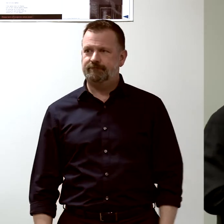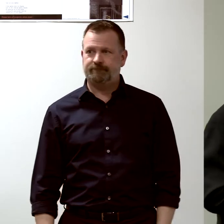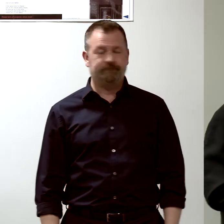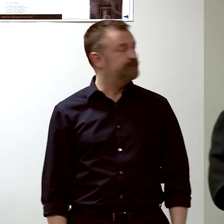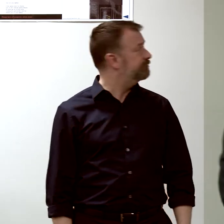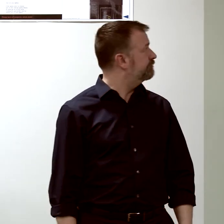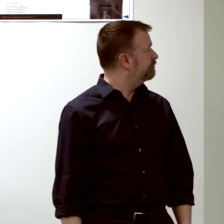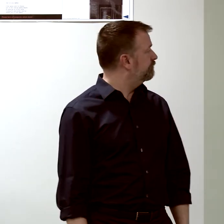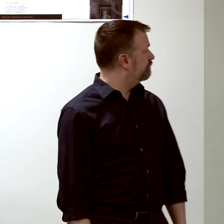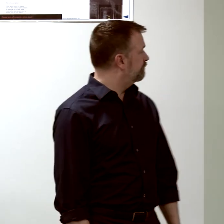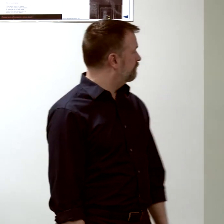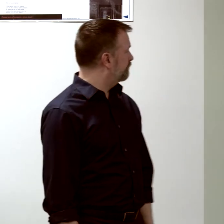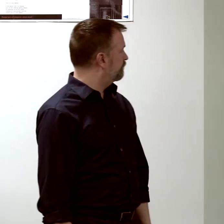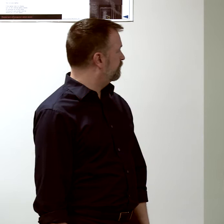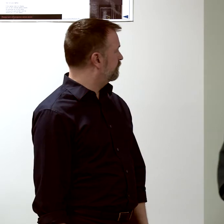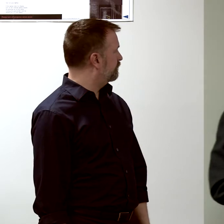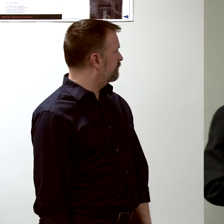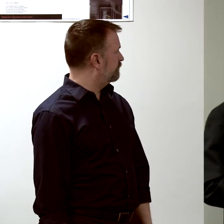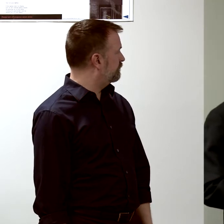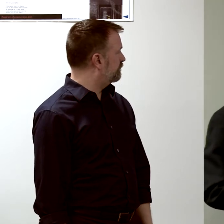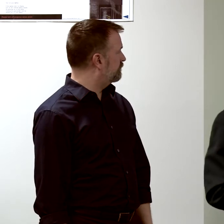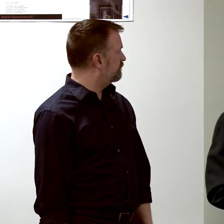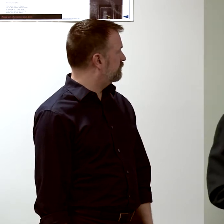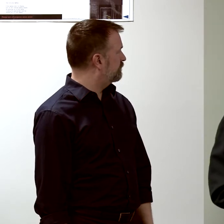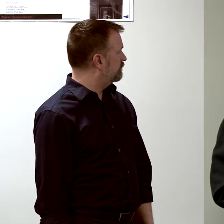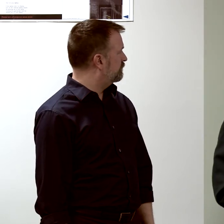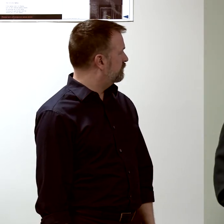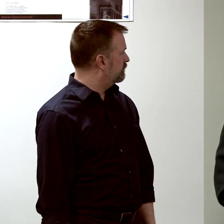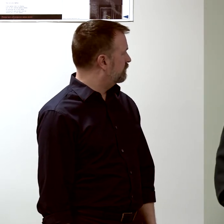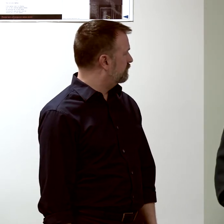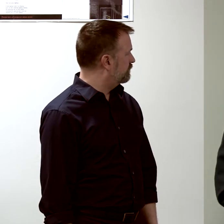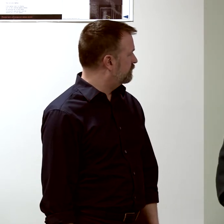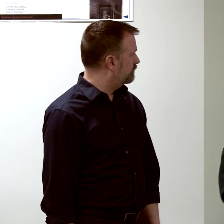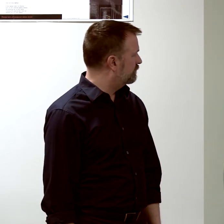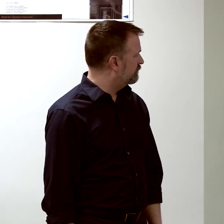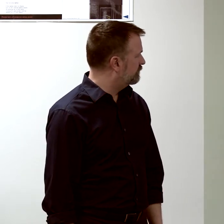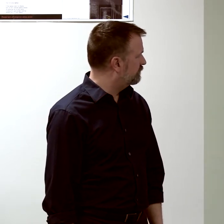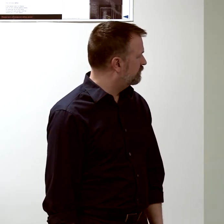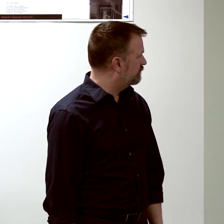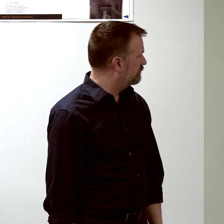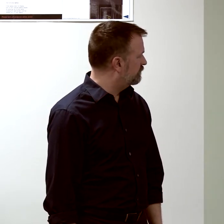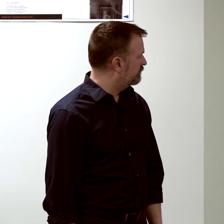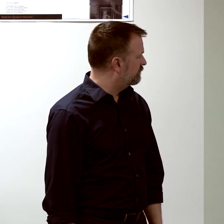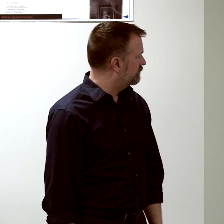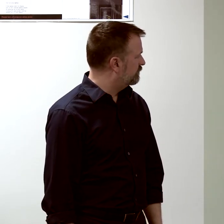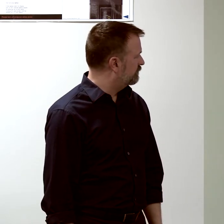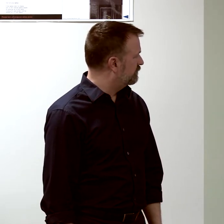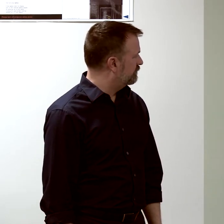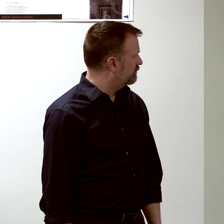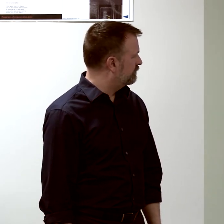So this work, this particular marker on the bottom,